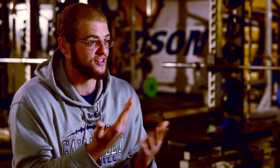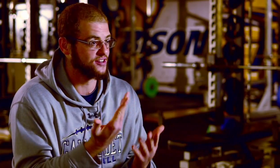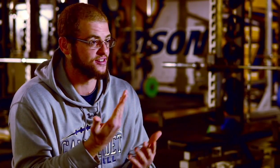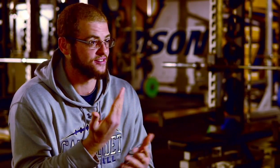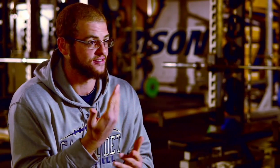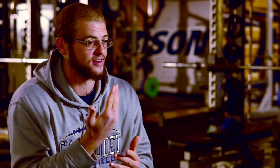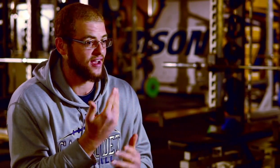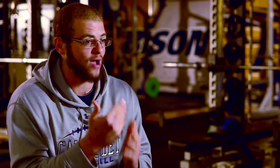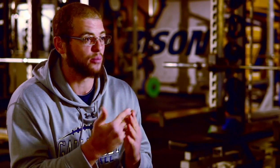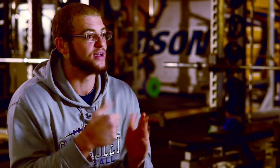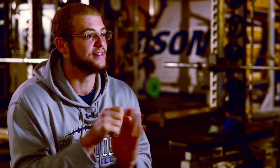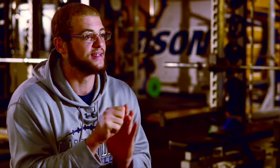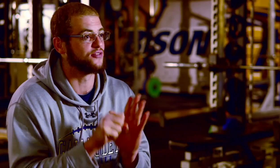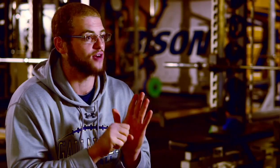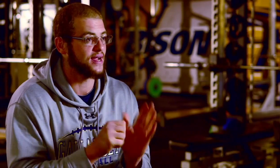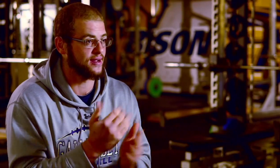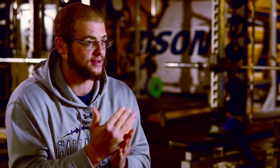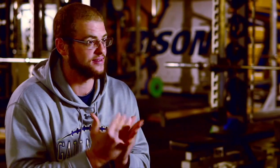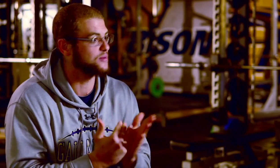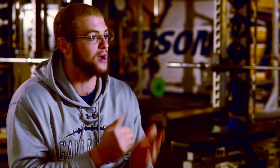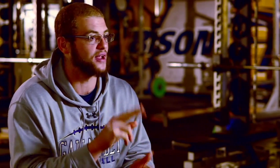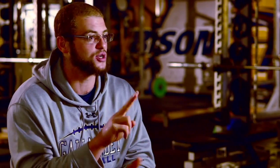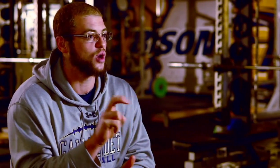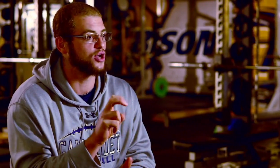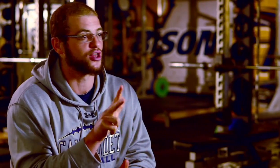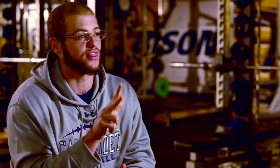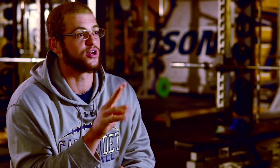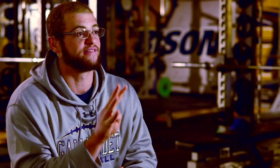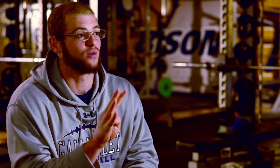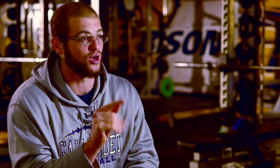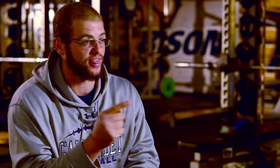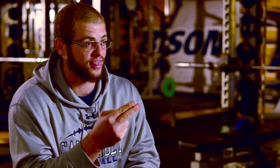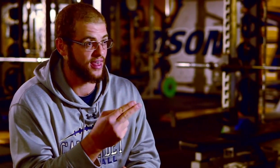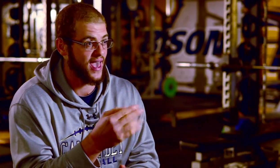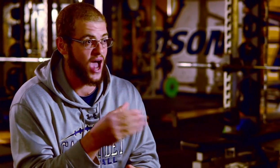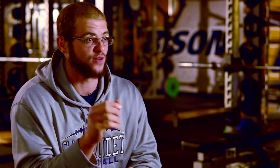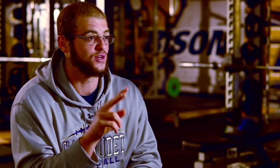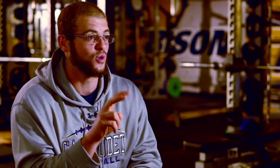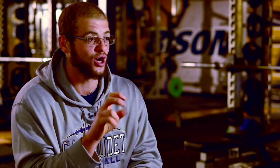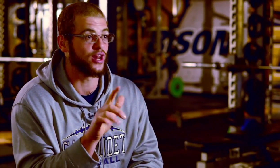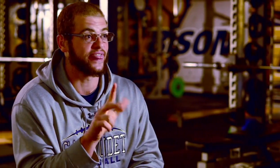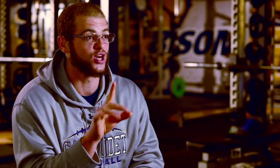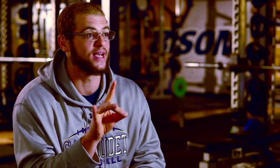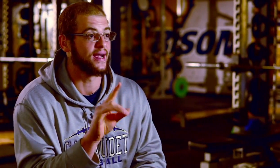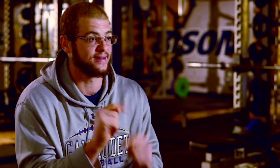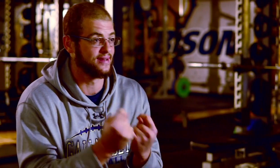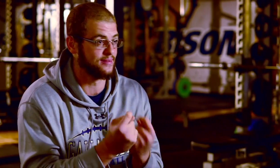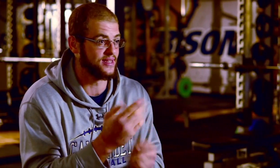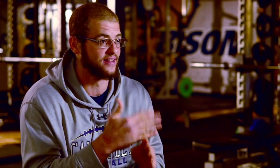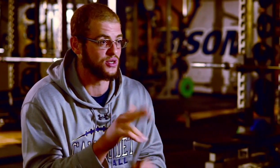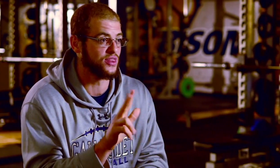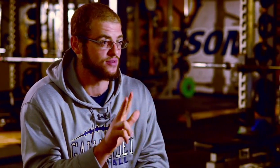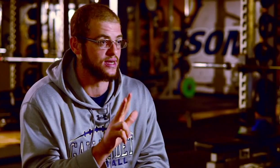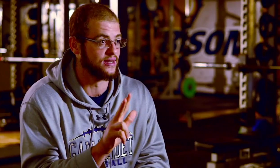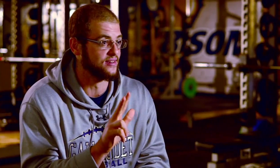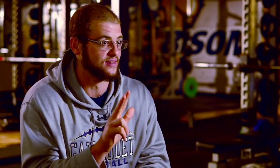our pre-season rankings were at 234th out of 238 teams in division 3.